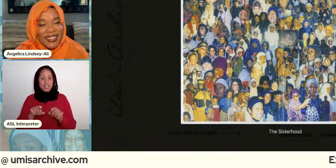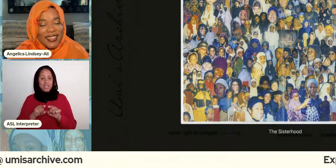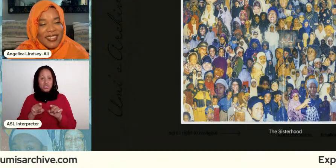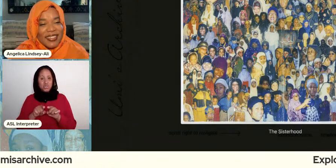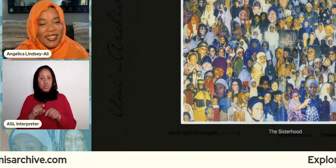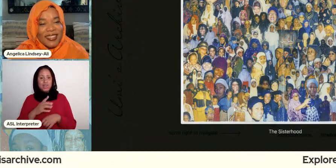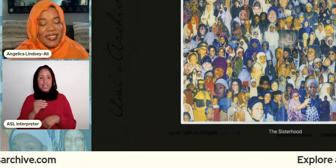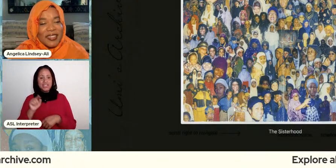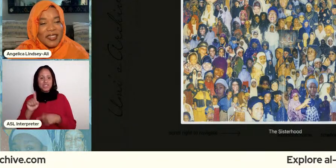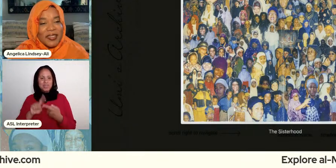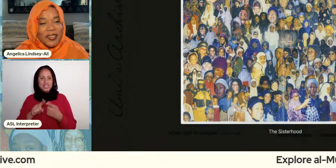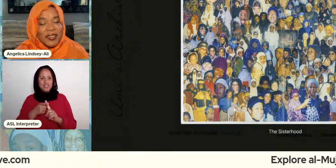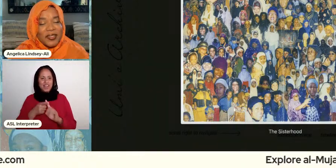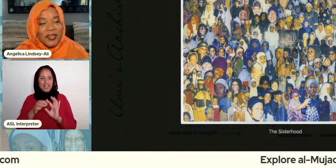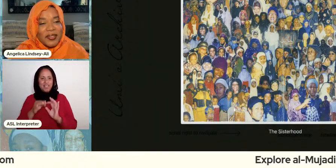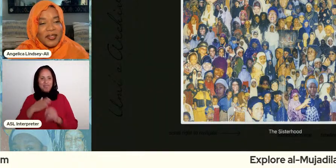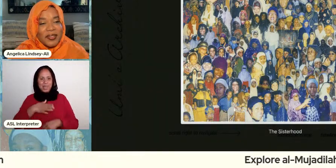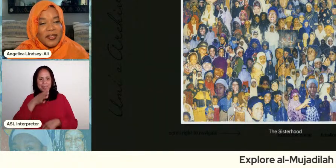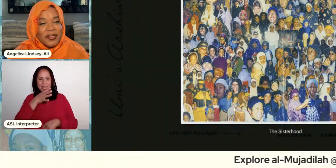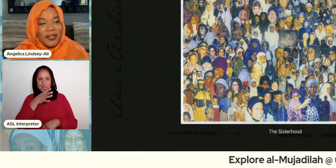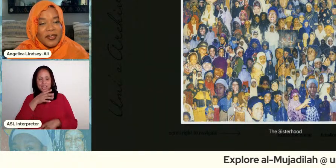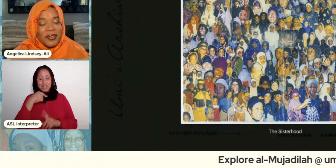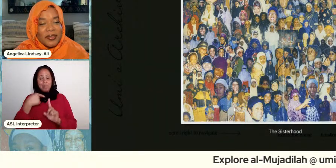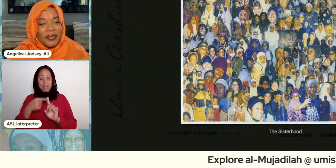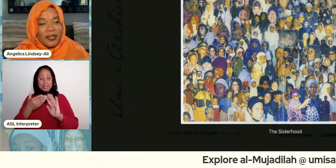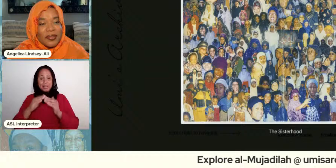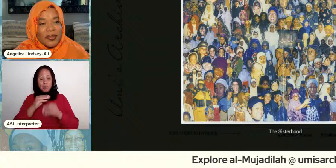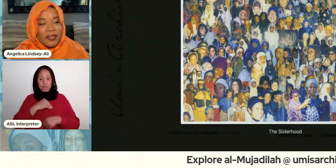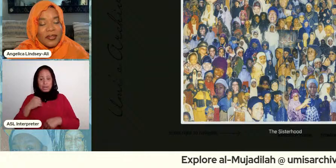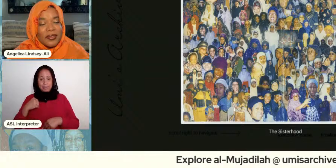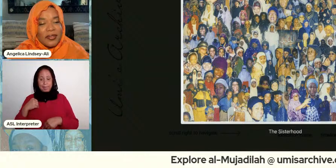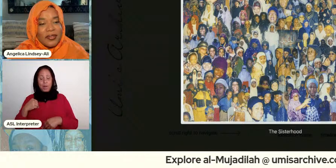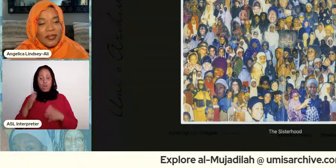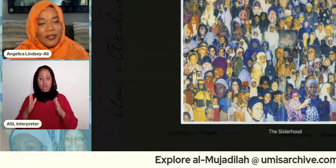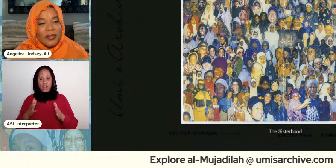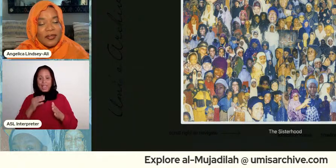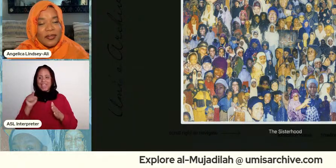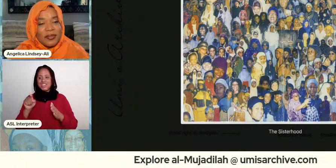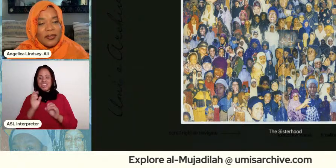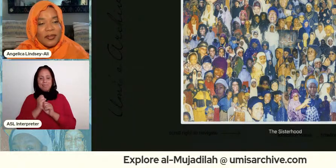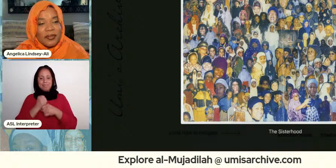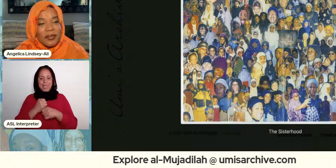friend of my mother's and she was a community member and she put together this collage and